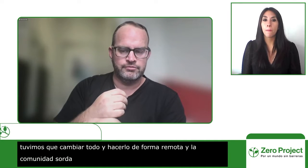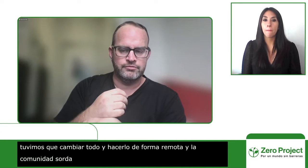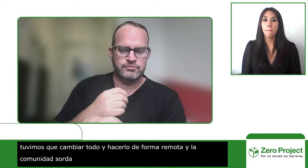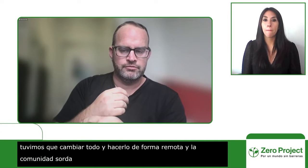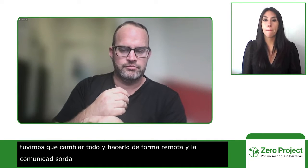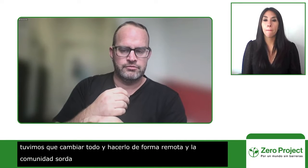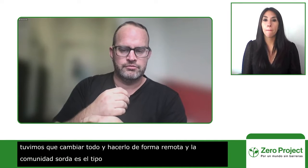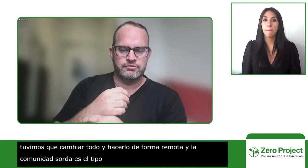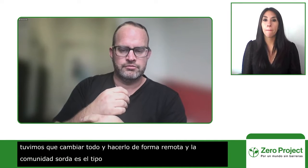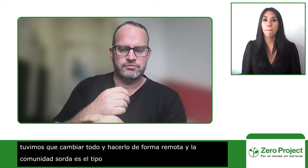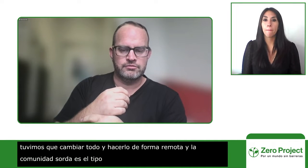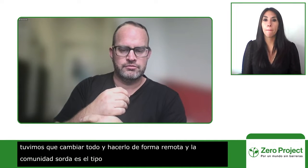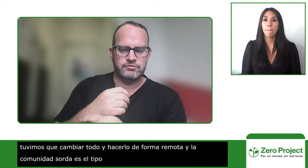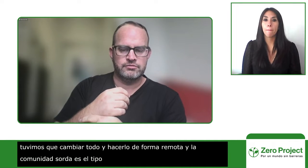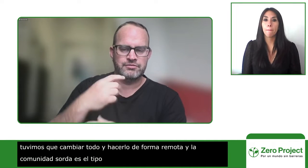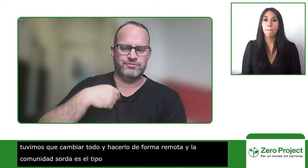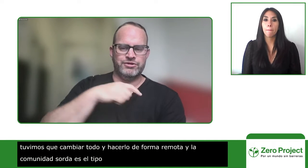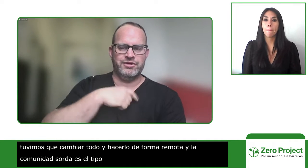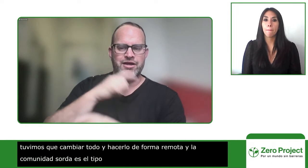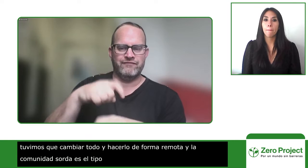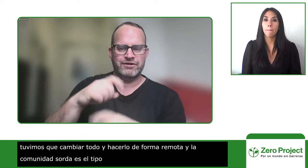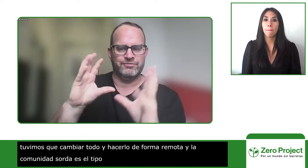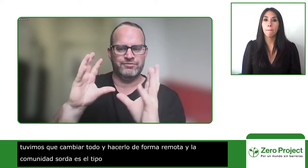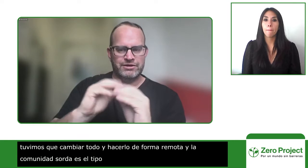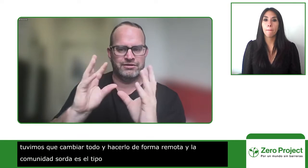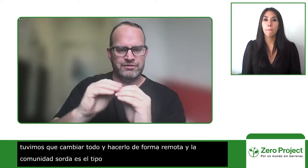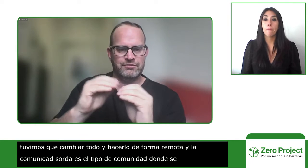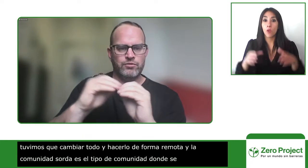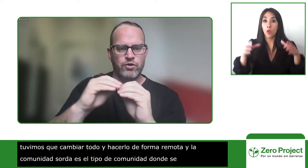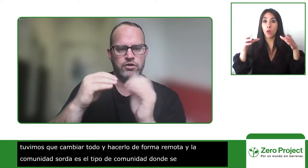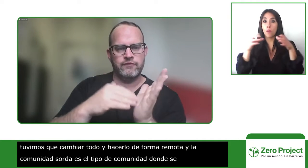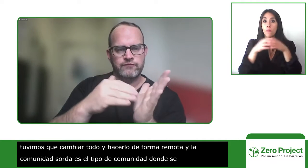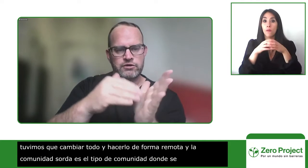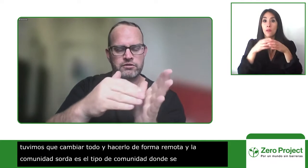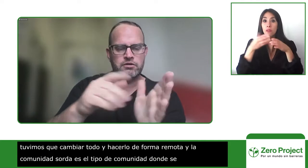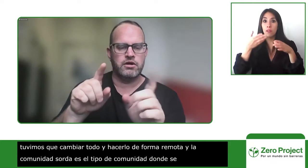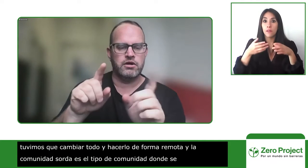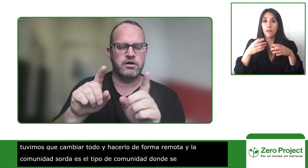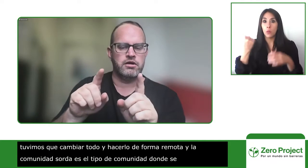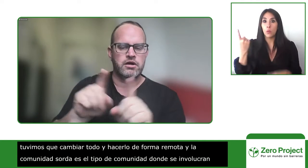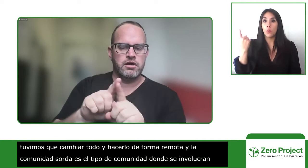with each other but for the midterm we had to do everything remotely and